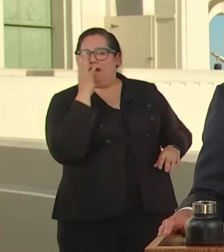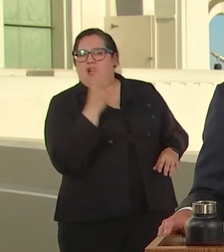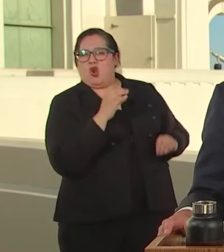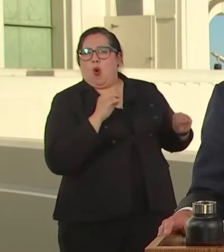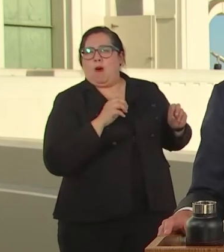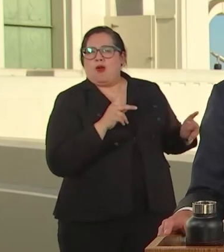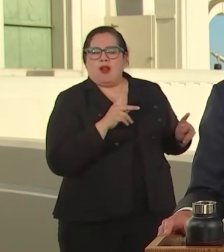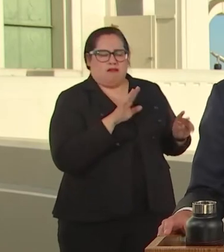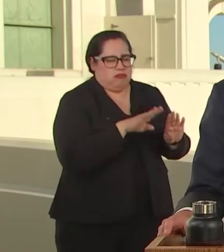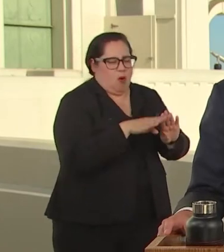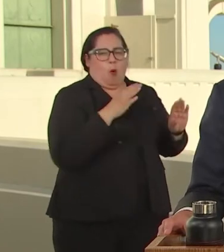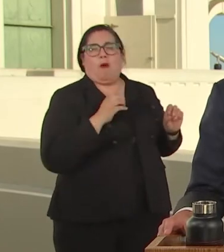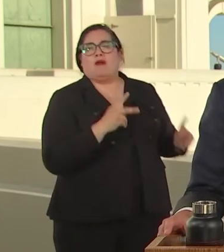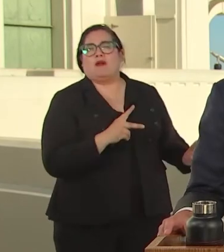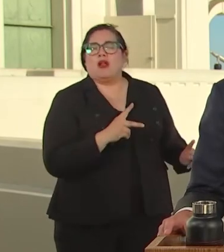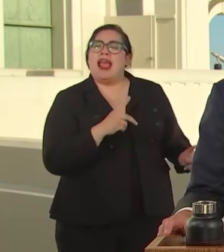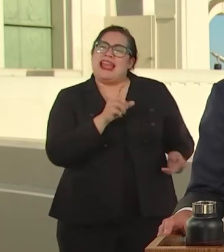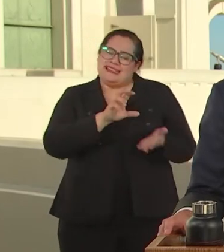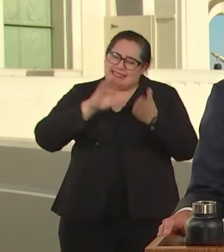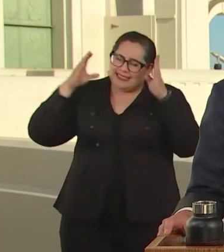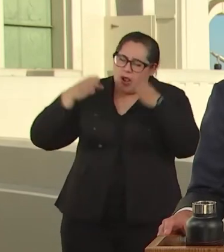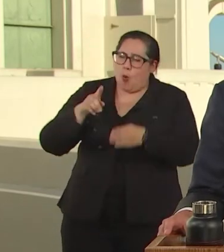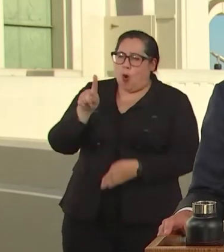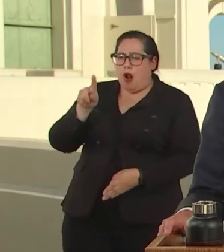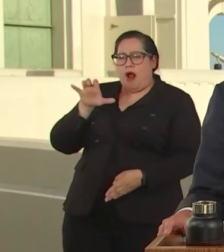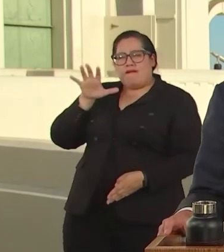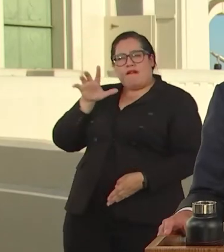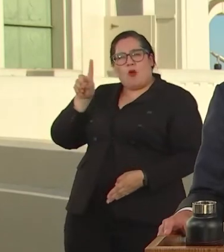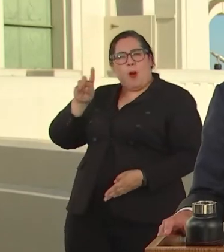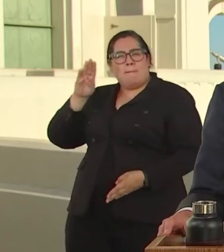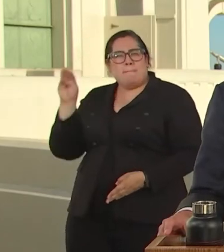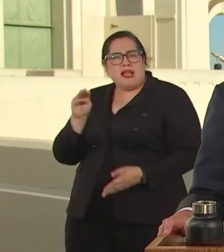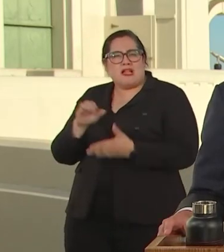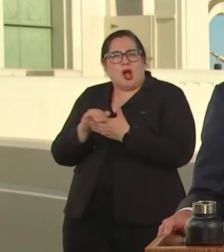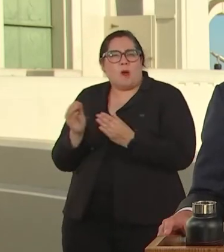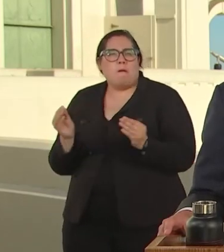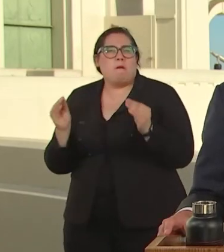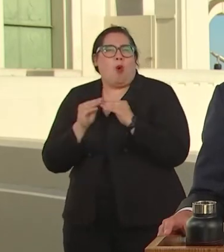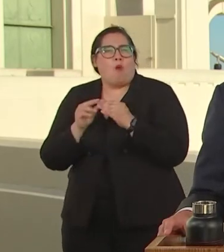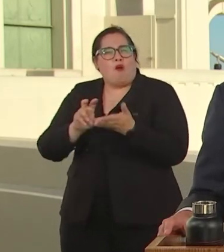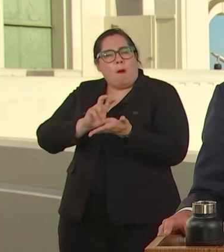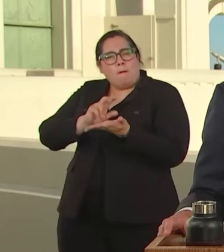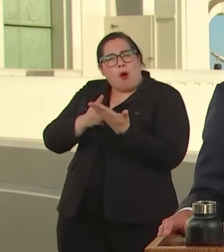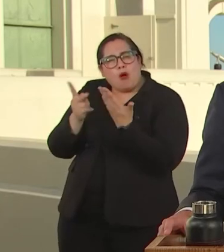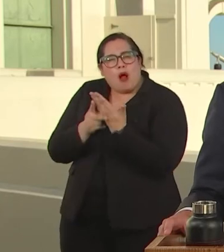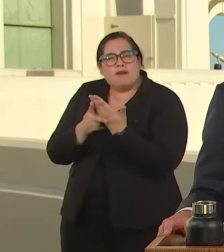SLAMS THEM SHUT T.DEDICATES 151 MILLION MORE TO JUSTICE AND ECONOMIC PROGRESS.